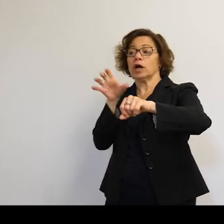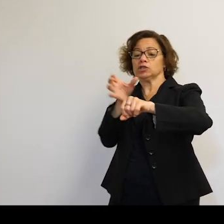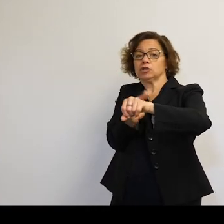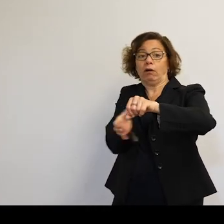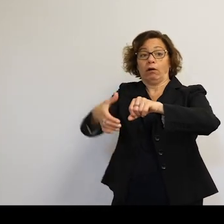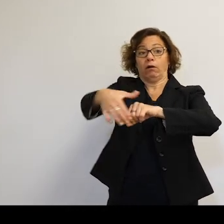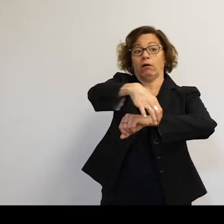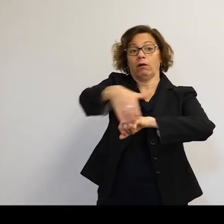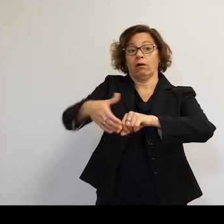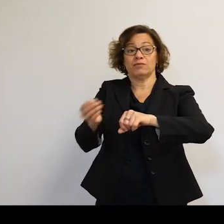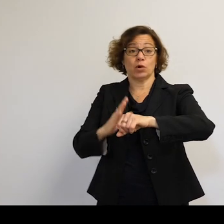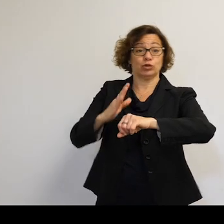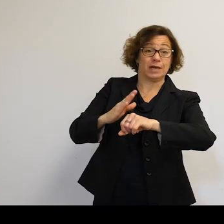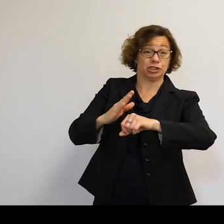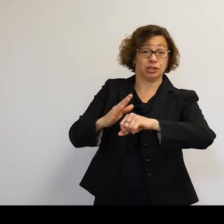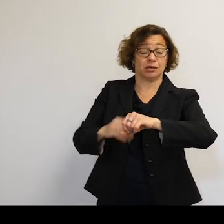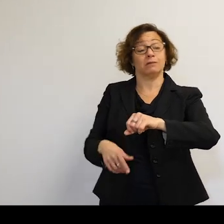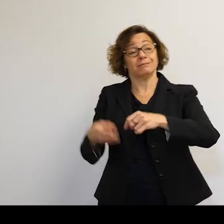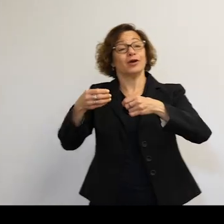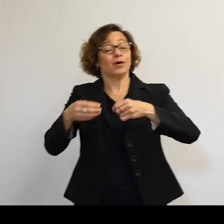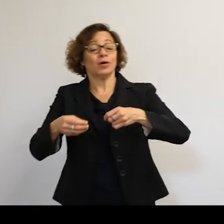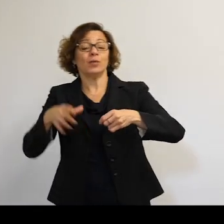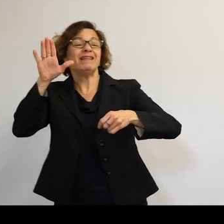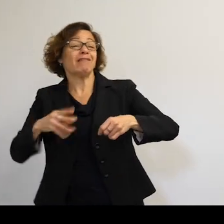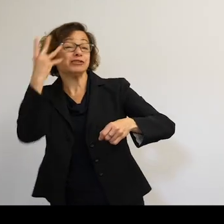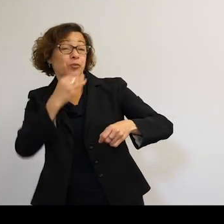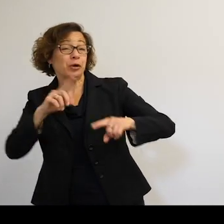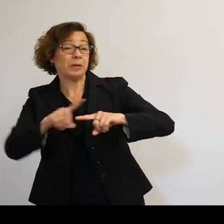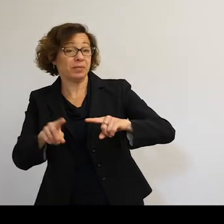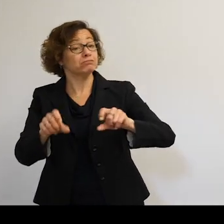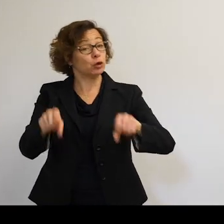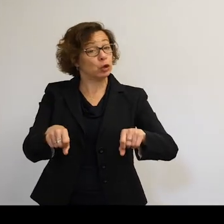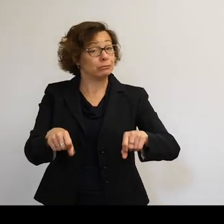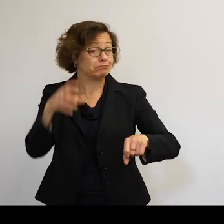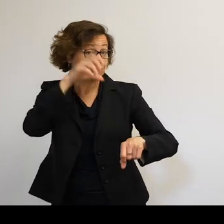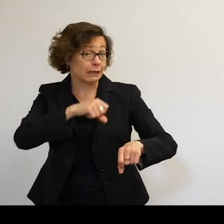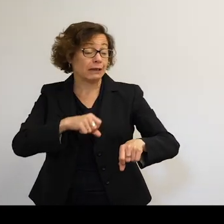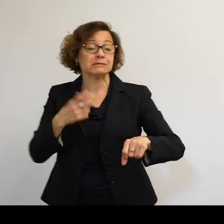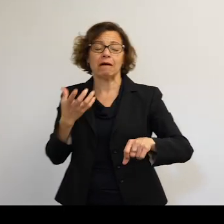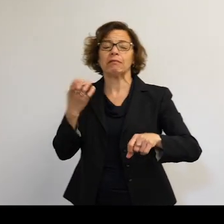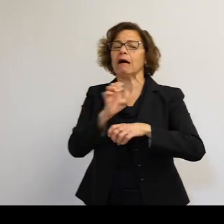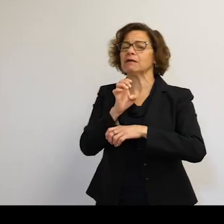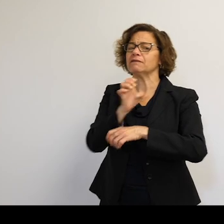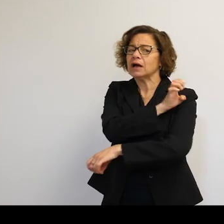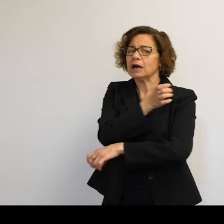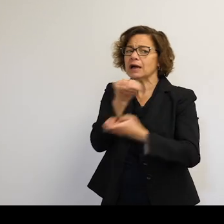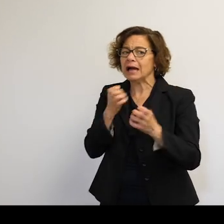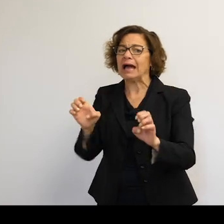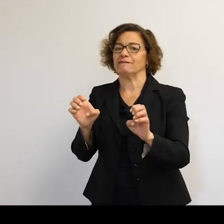And a large amount of effort and energy goes into getting into objects into orbit.